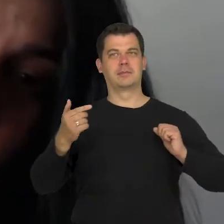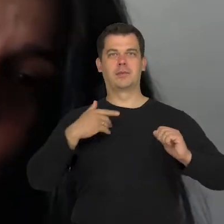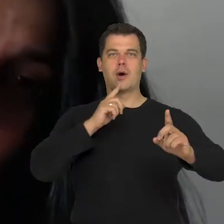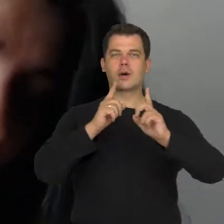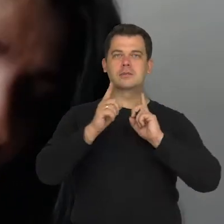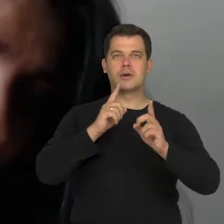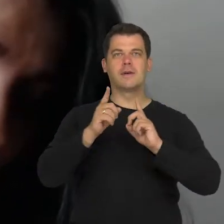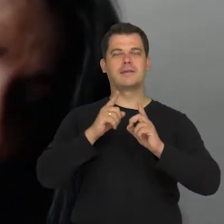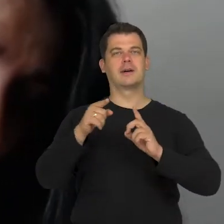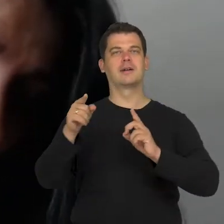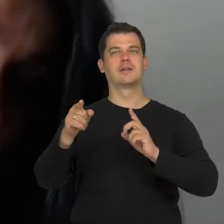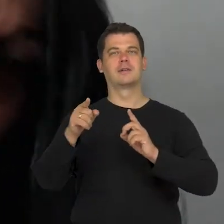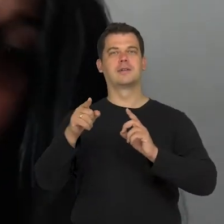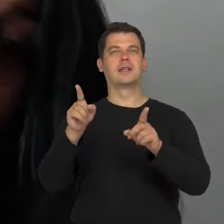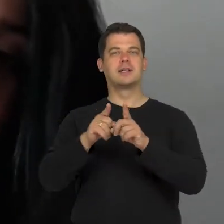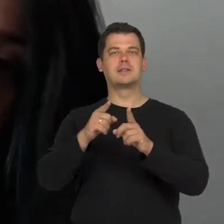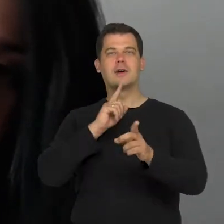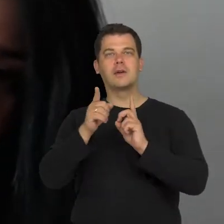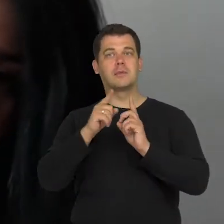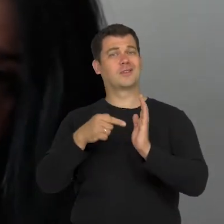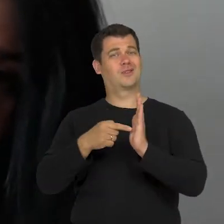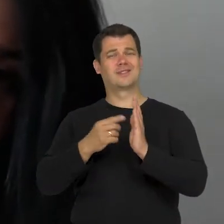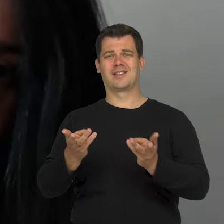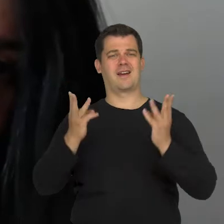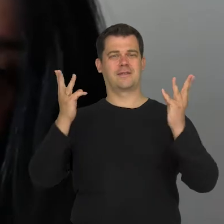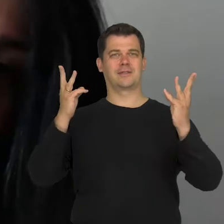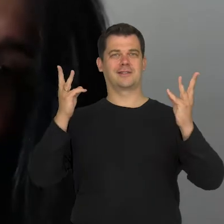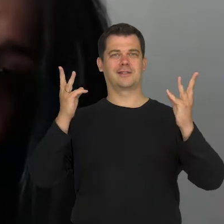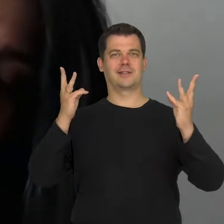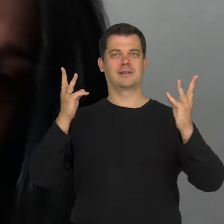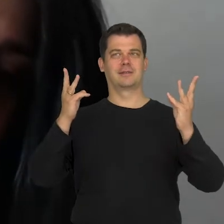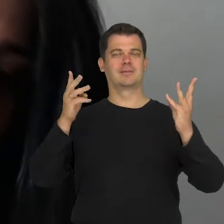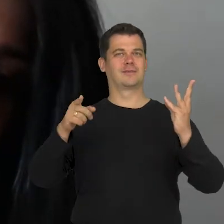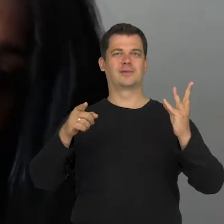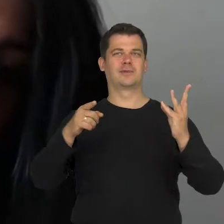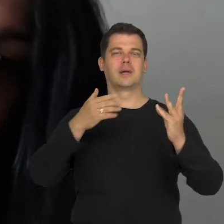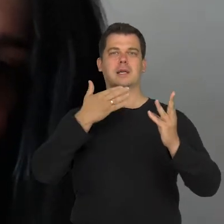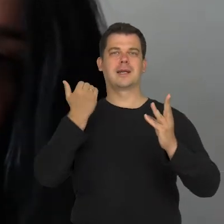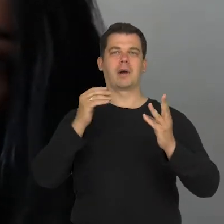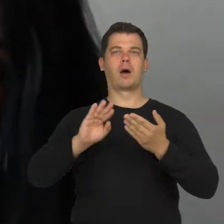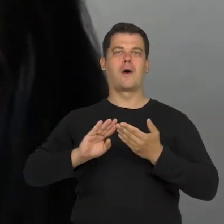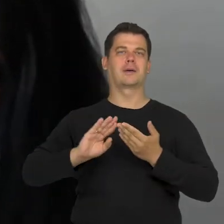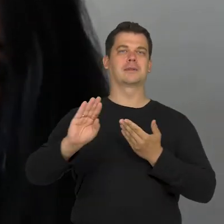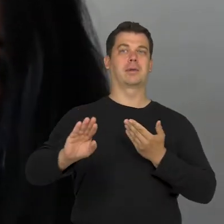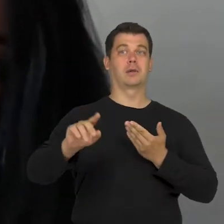in the core idea of the performance, which is that dialogue with the viewer. We don't separate those rejected images